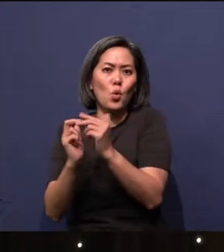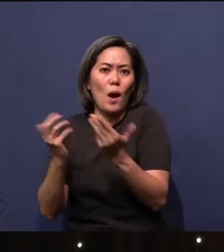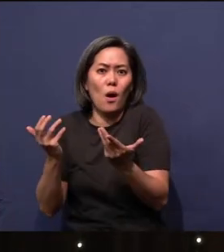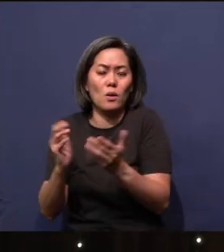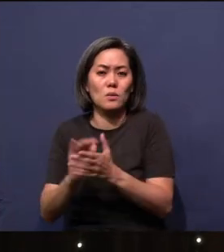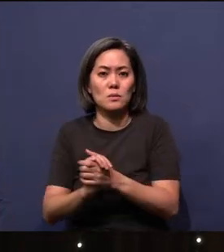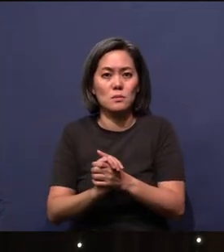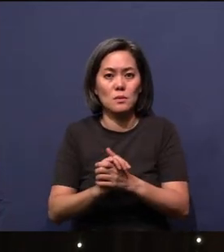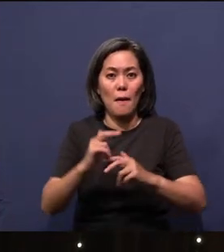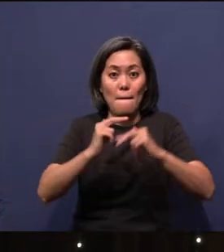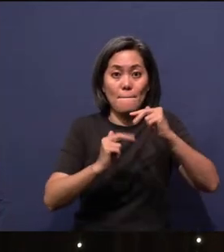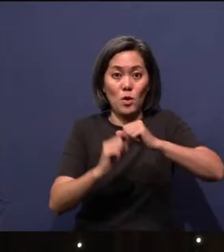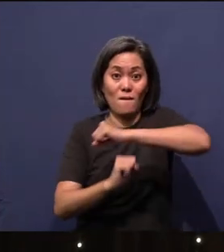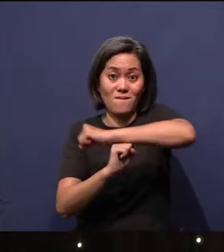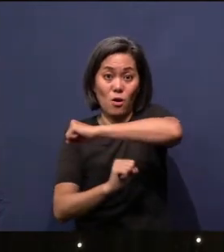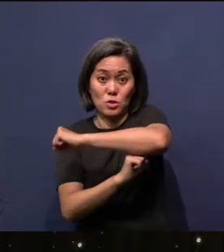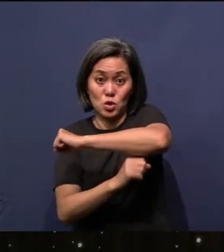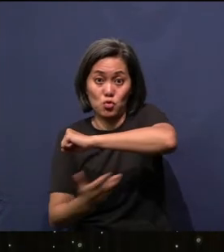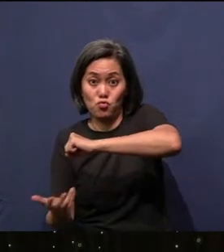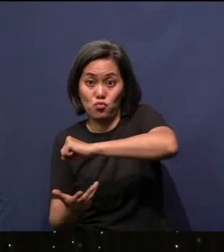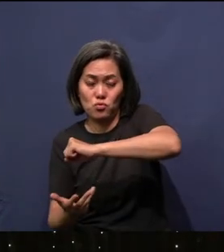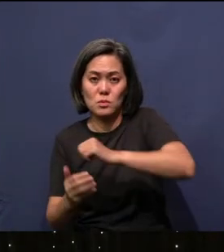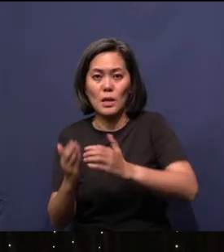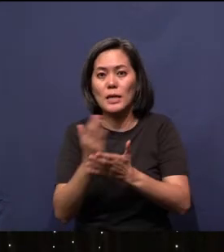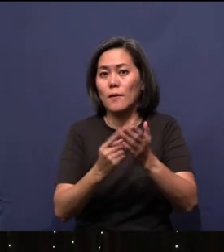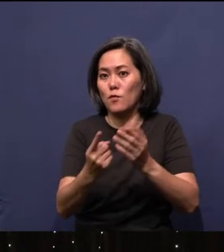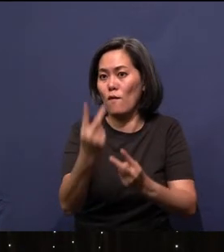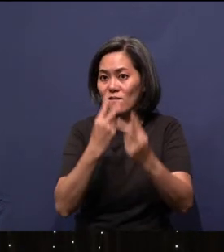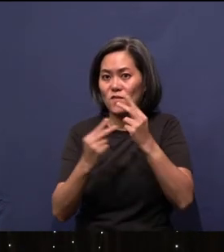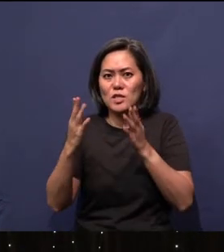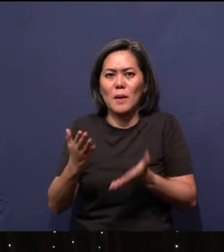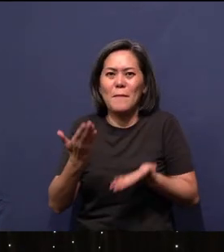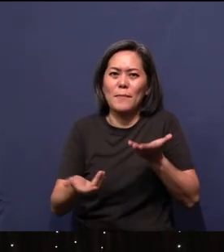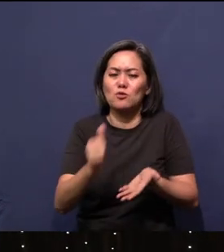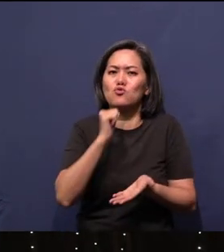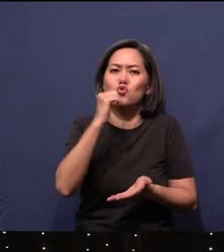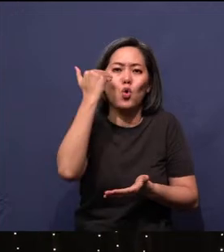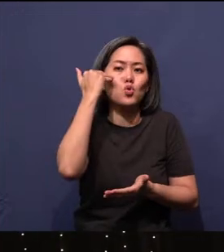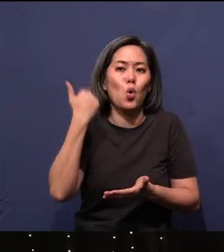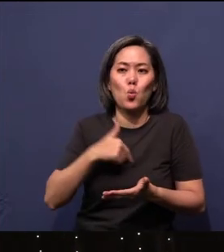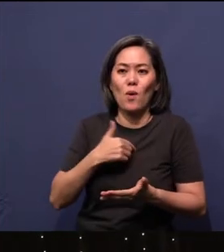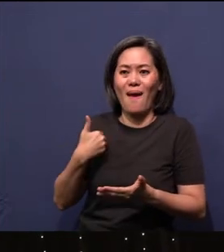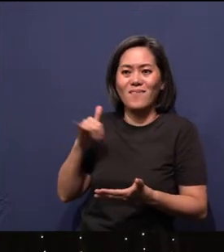Build foundation in this way. Some of you are visitors here, you may not know - we've got this thing here going for this year onwards.